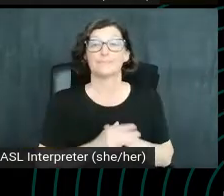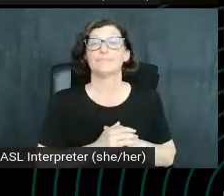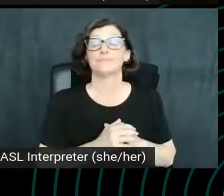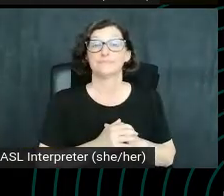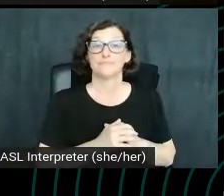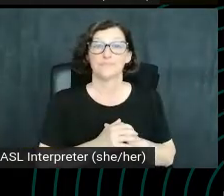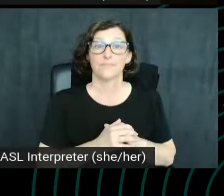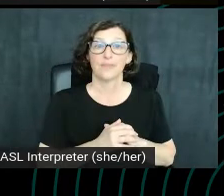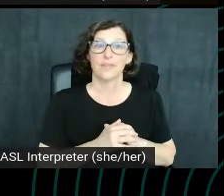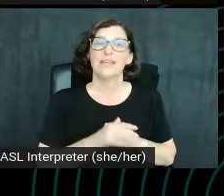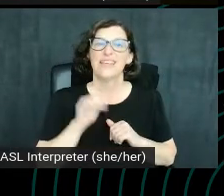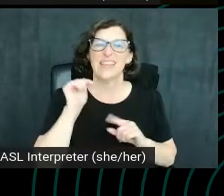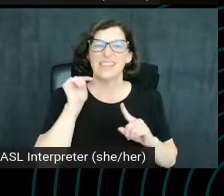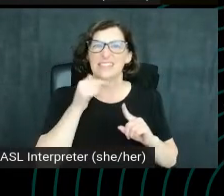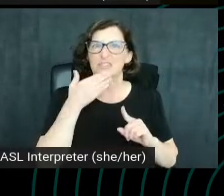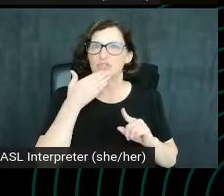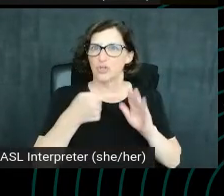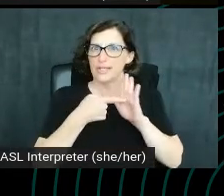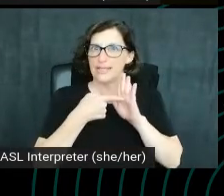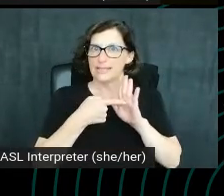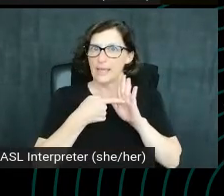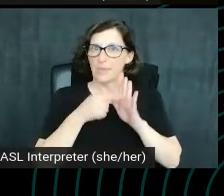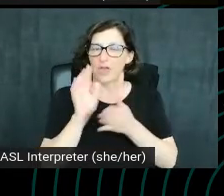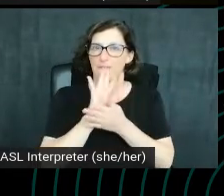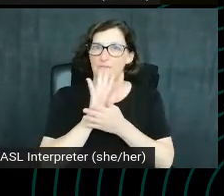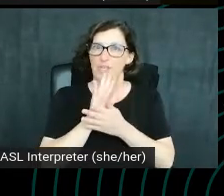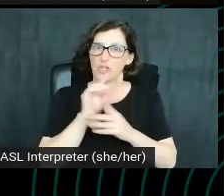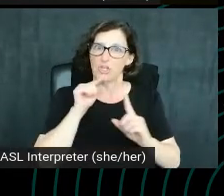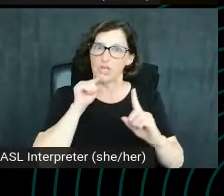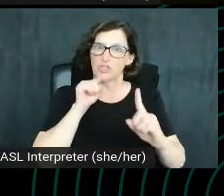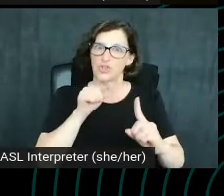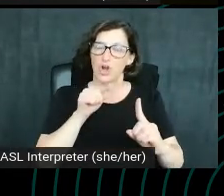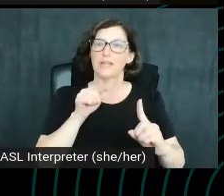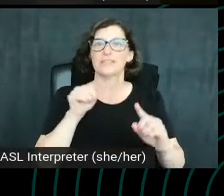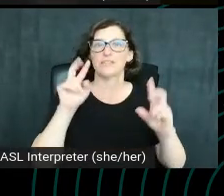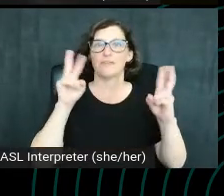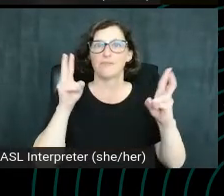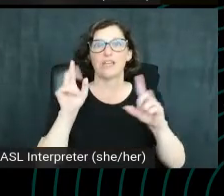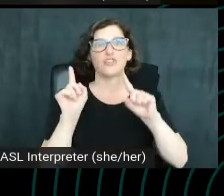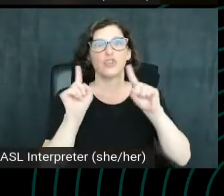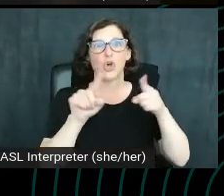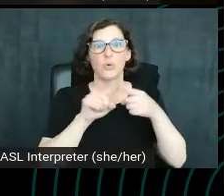It's a really good example of a video that's targeted to the phrase, going to music school public school.